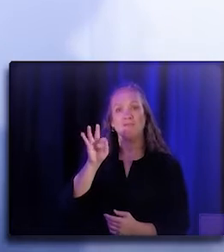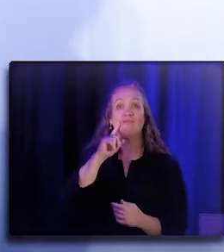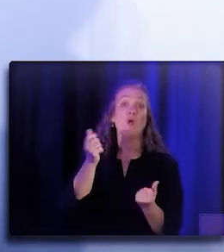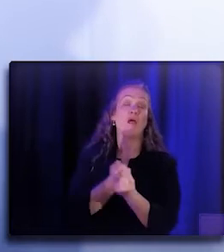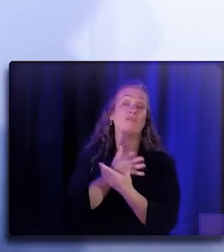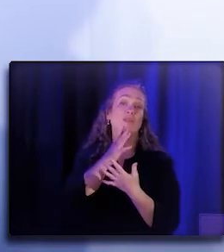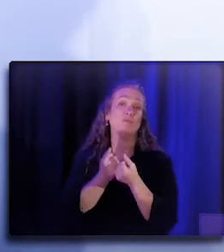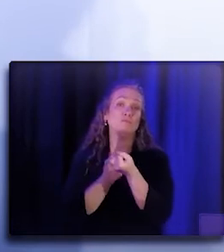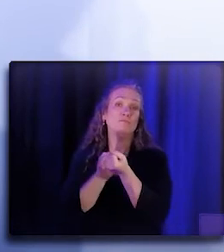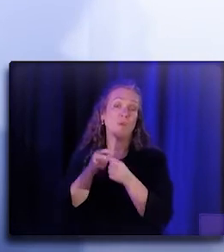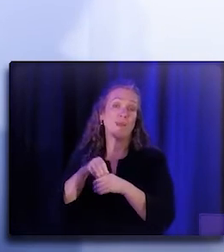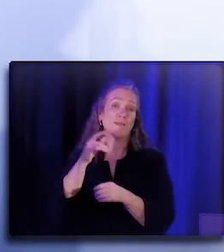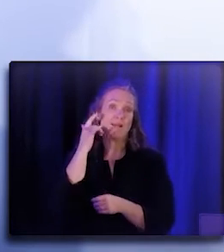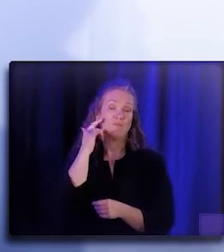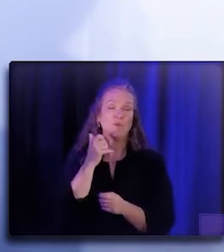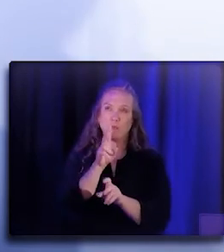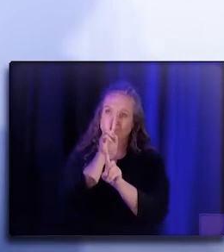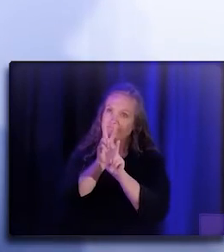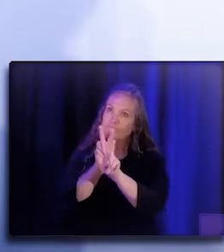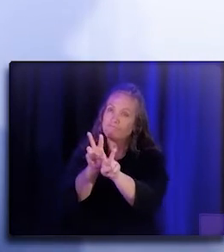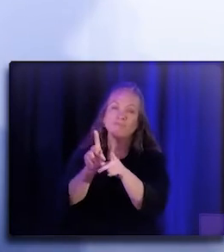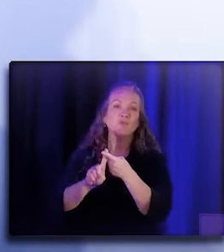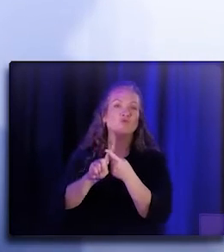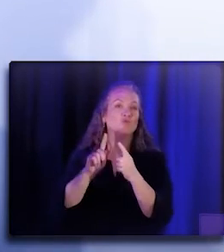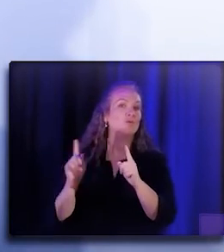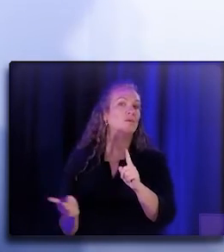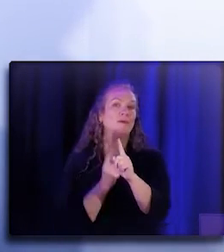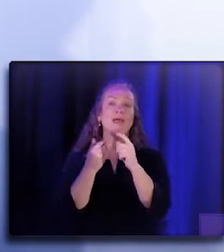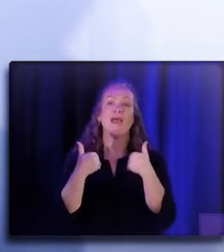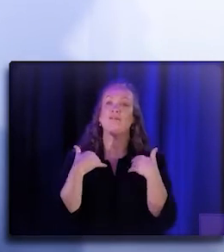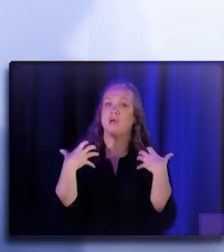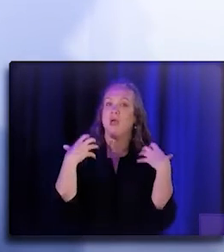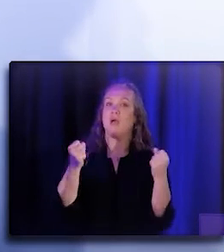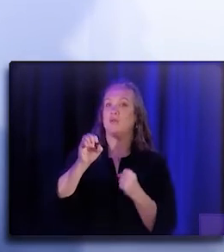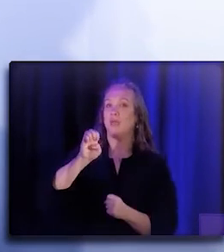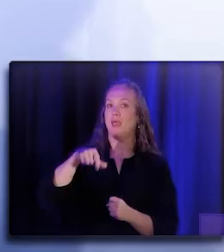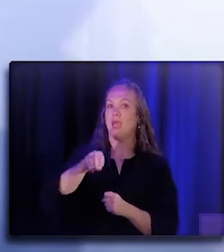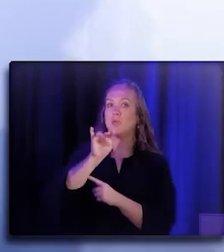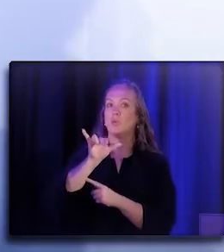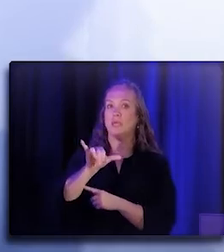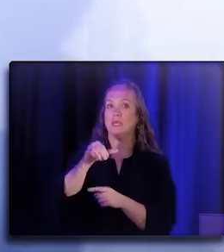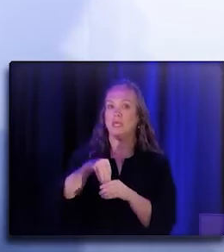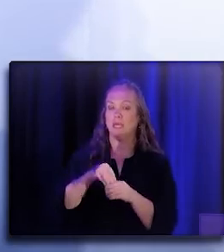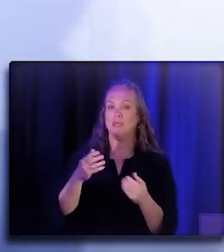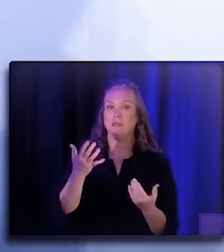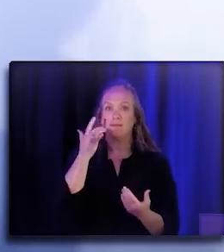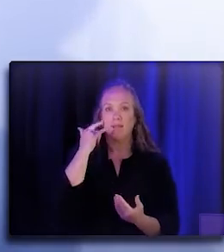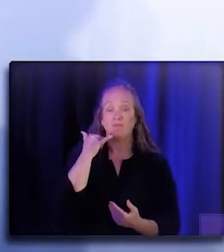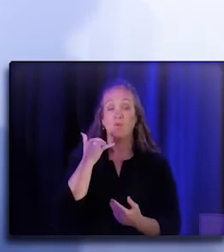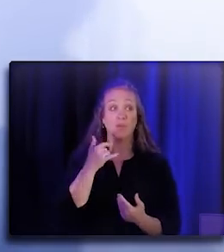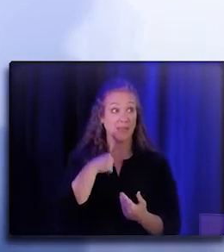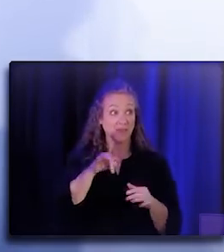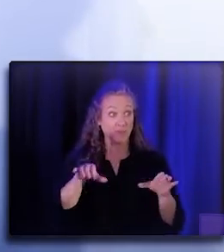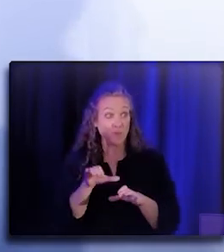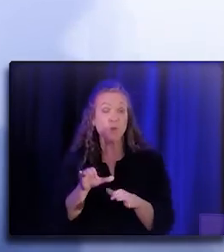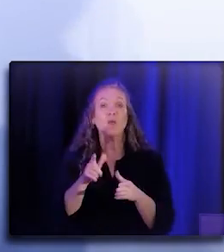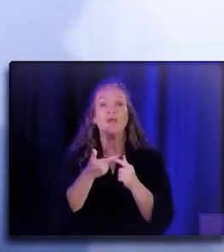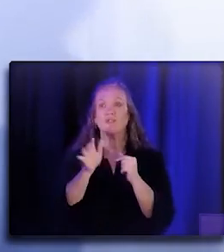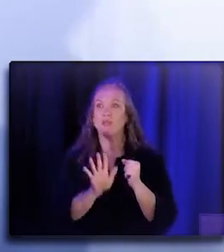And I look forward to striving towards health equity in California and doing this correctly. So as California does, the nation will follow, thank you.